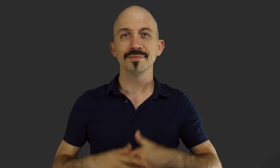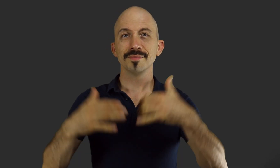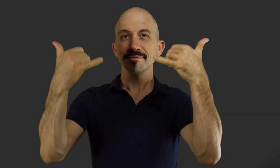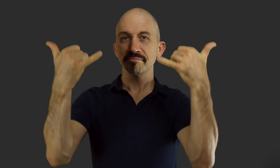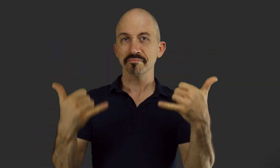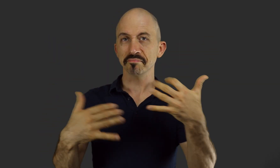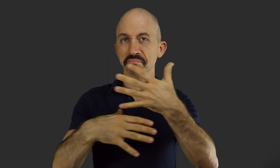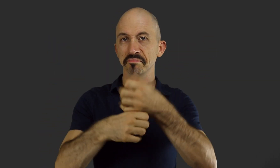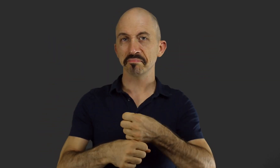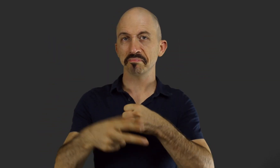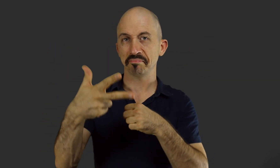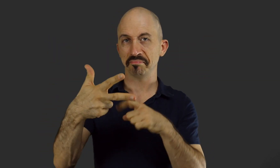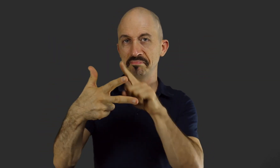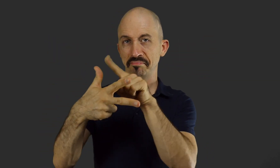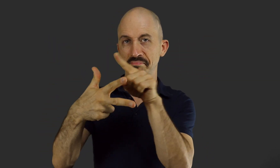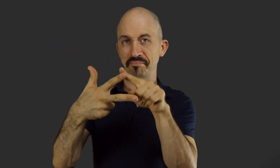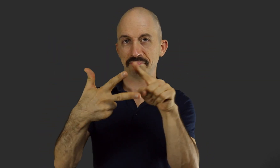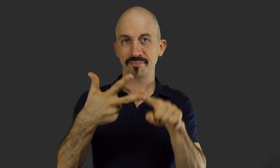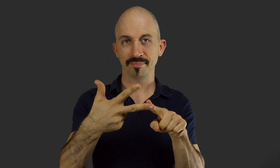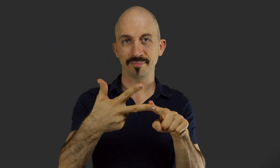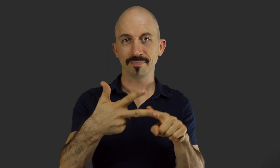In summary, three points are covered: